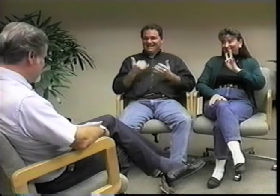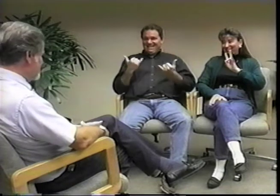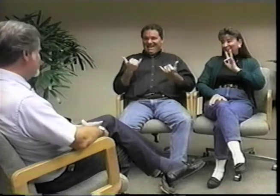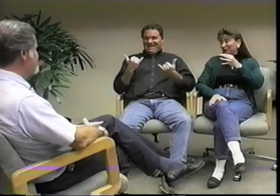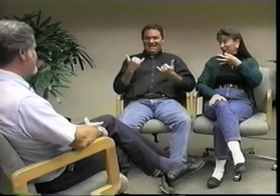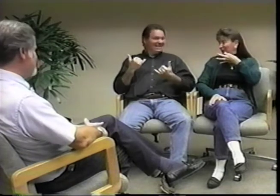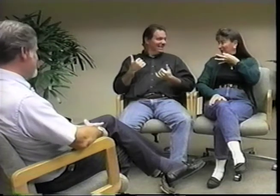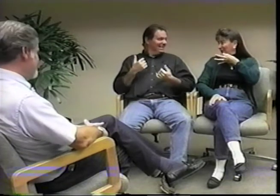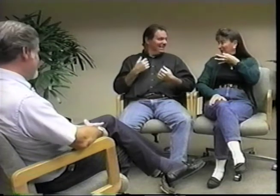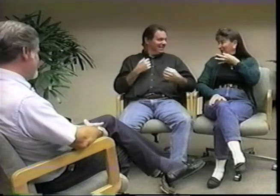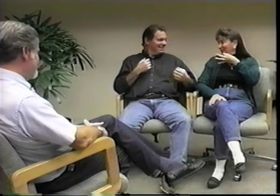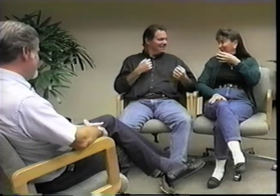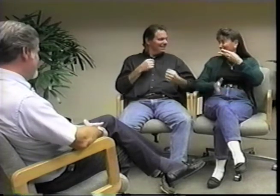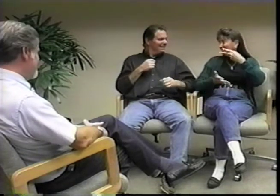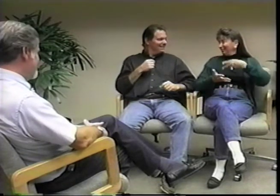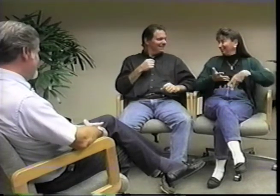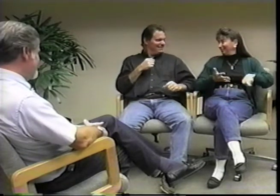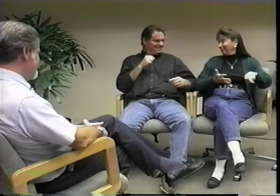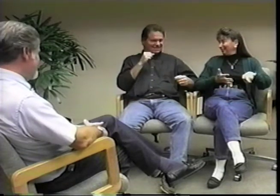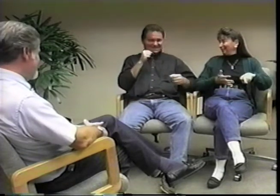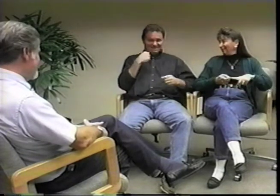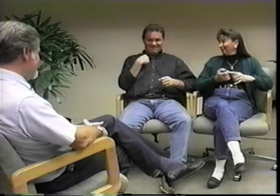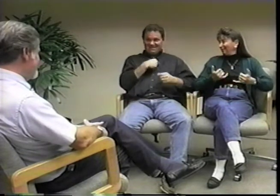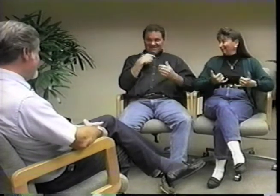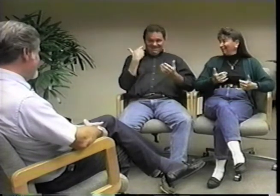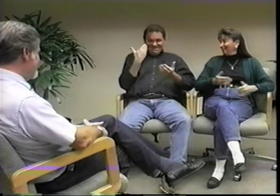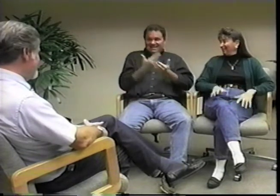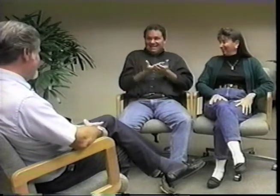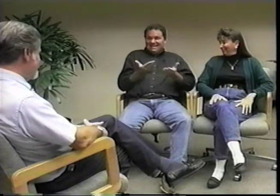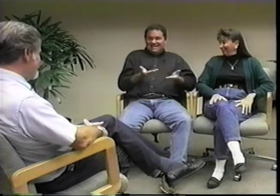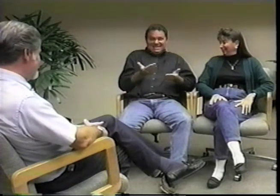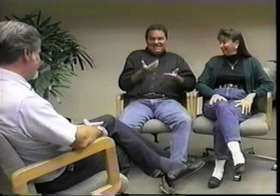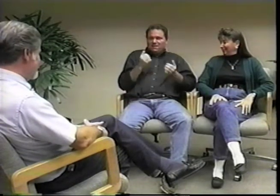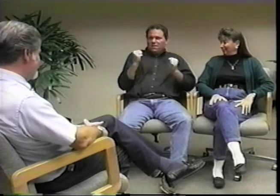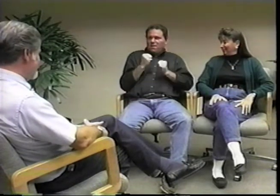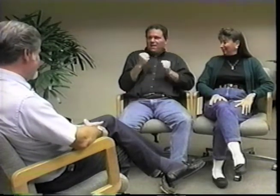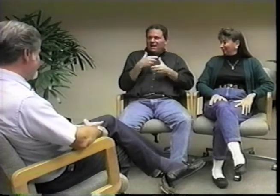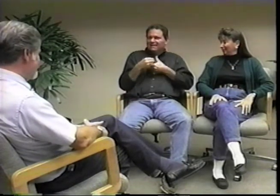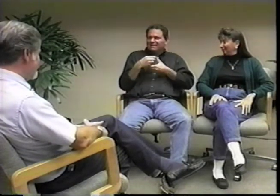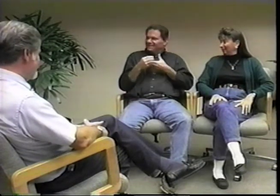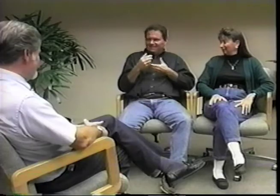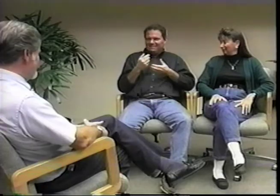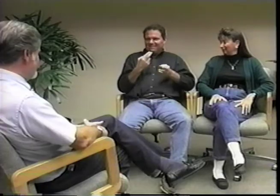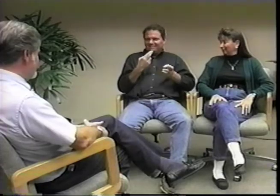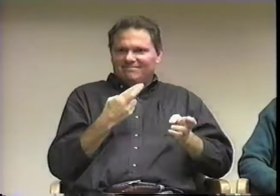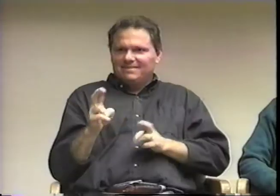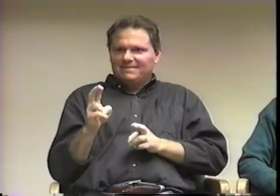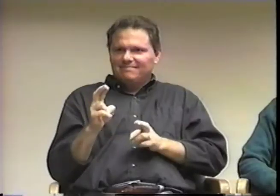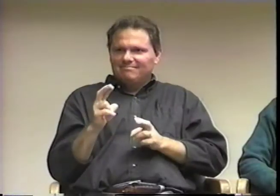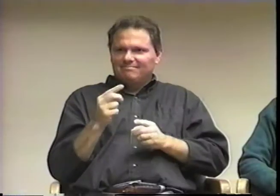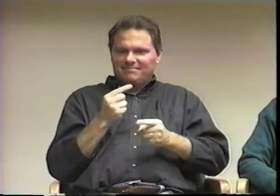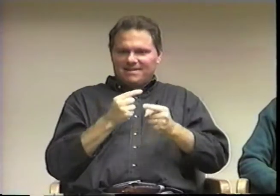September 27th, our anniversary is in about two weeks. I remember when we first came to Minnesota